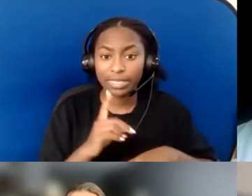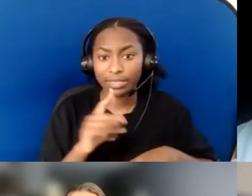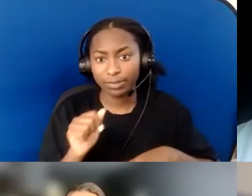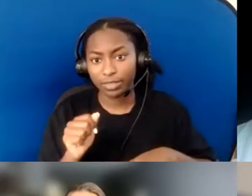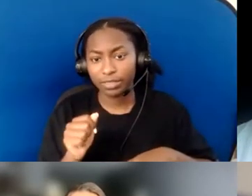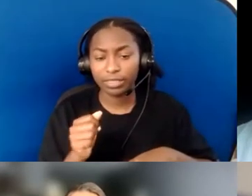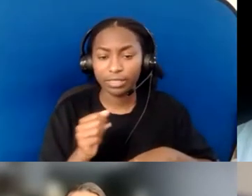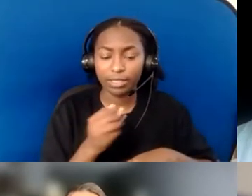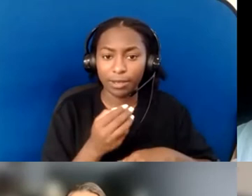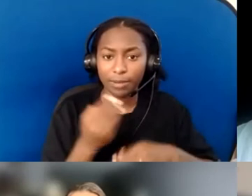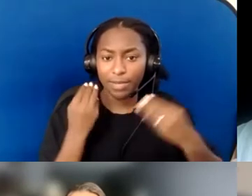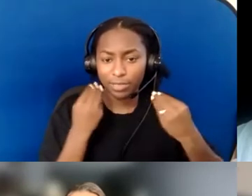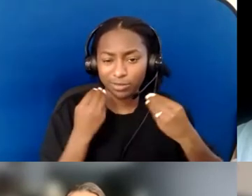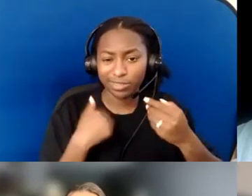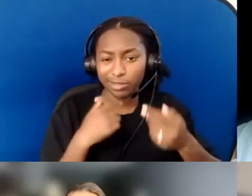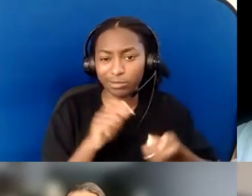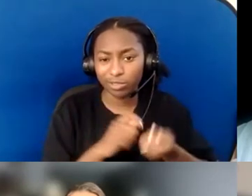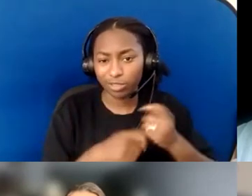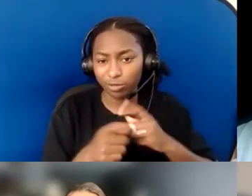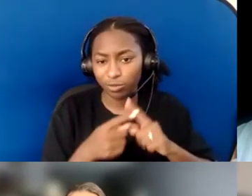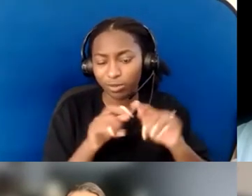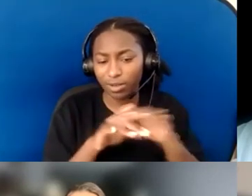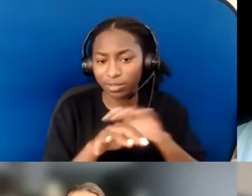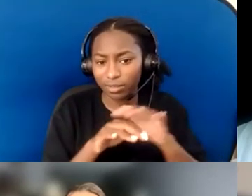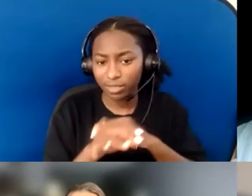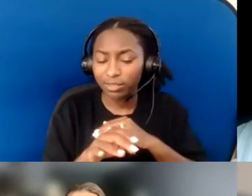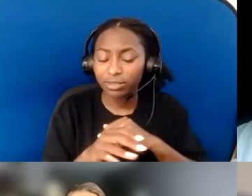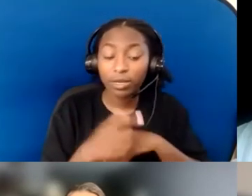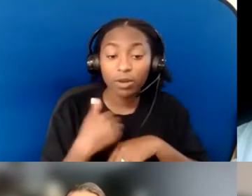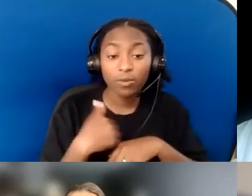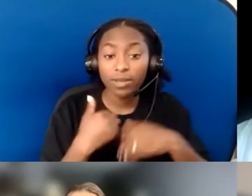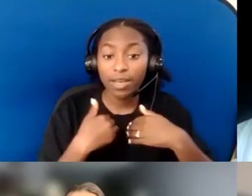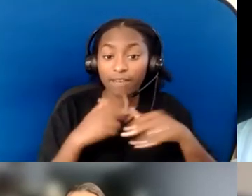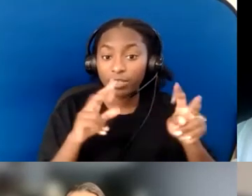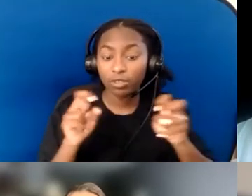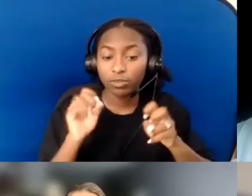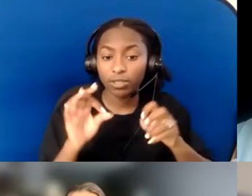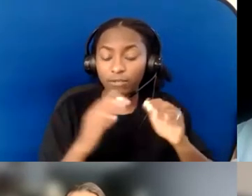also got involved with issues of justice within our community—